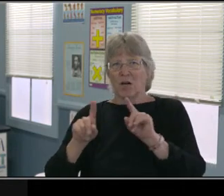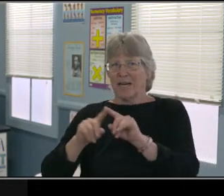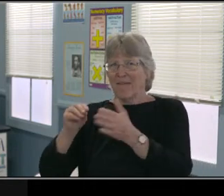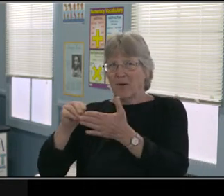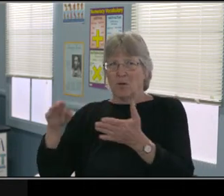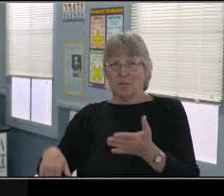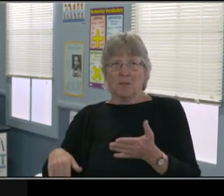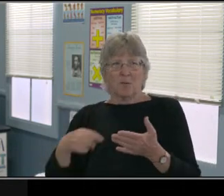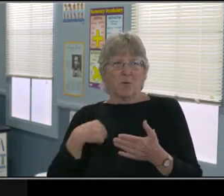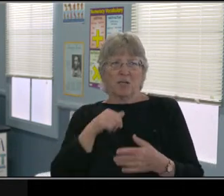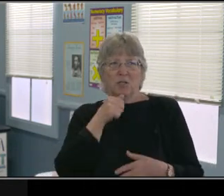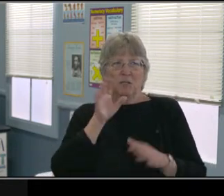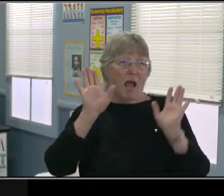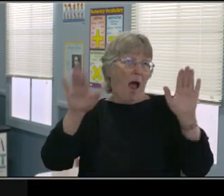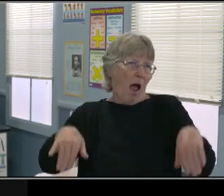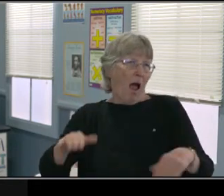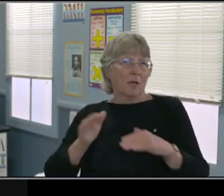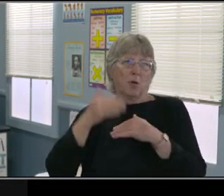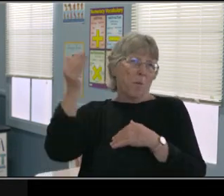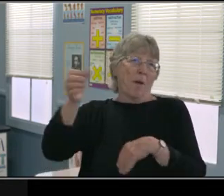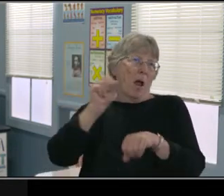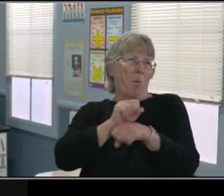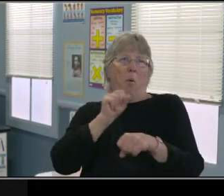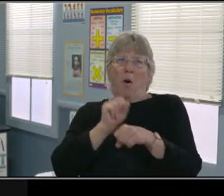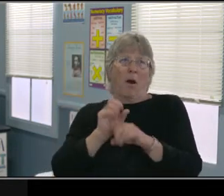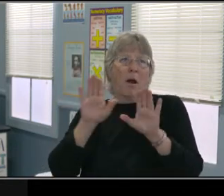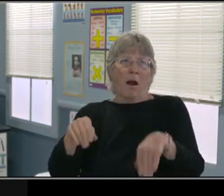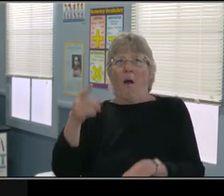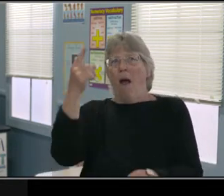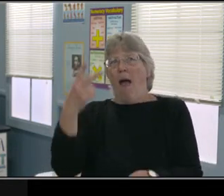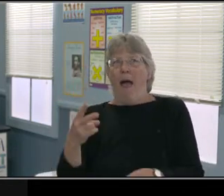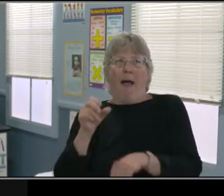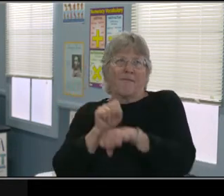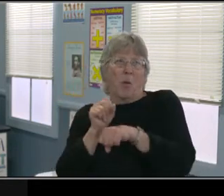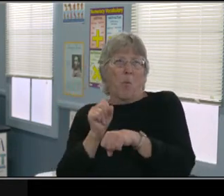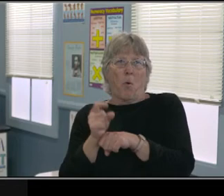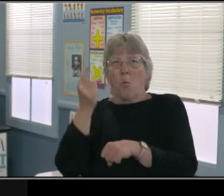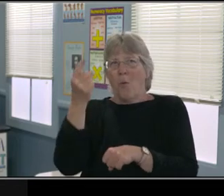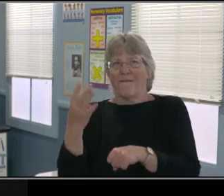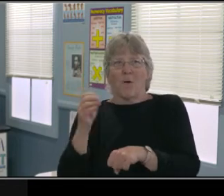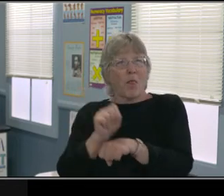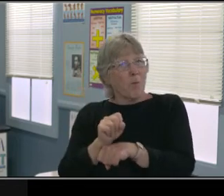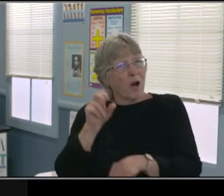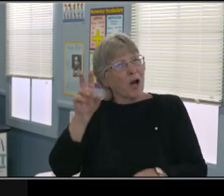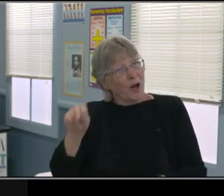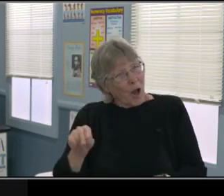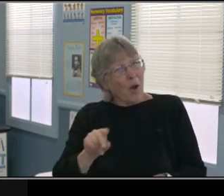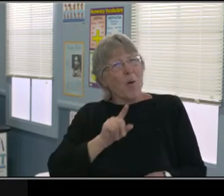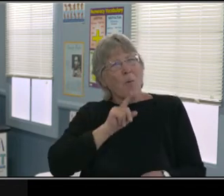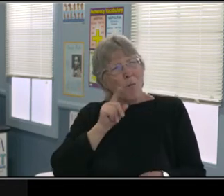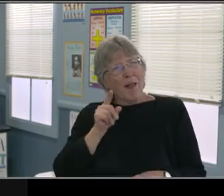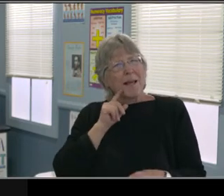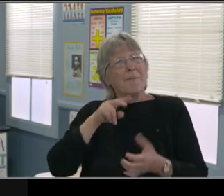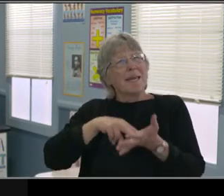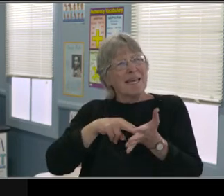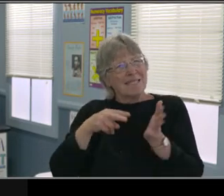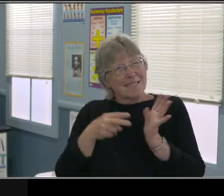And then finally the last example that I wanted to highlight for related services was pushing versus pull-out.